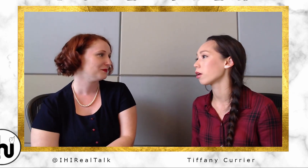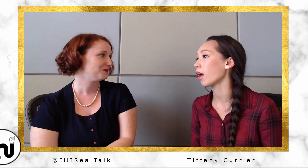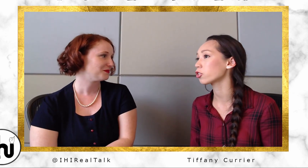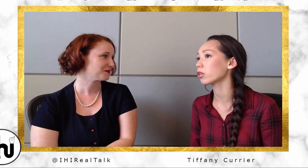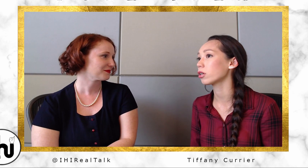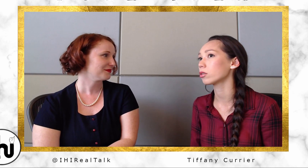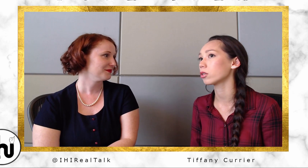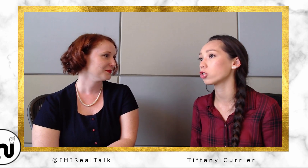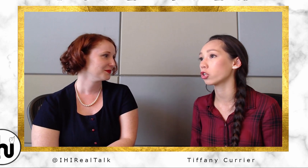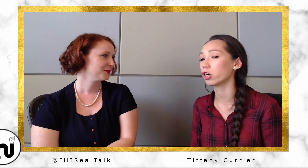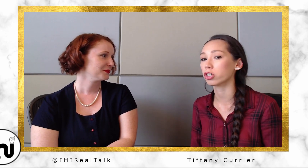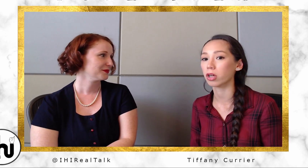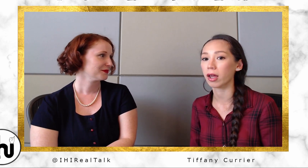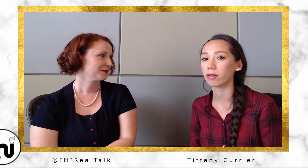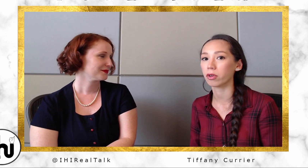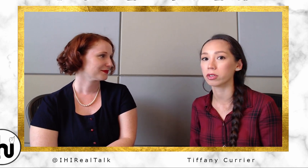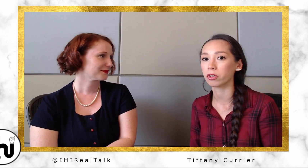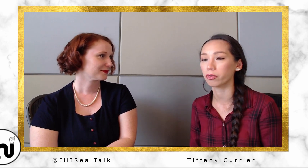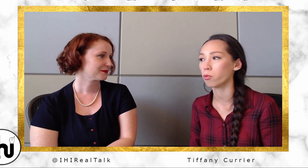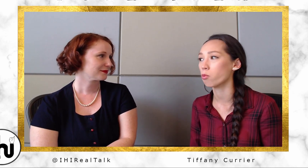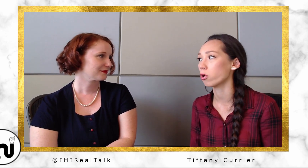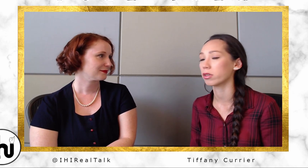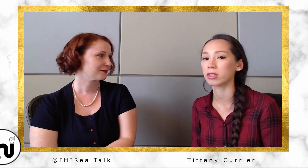Tiffany: Actually, the church. I volunteered for more than ten years,